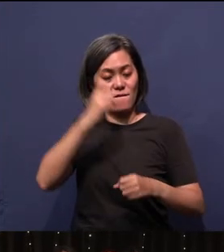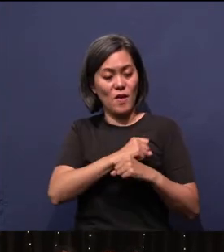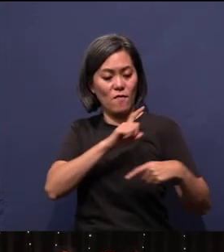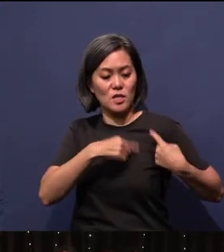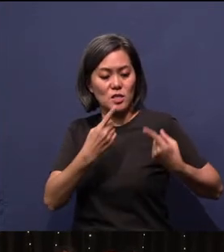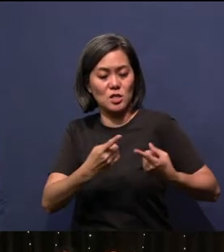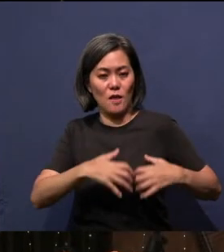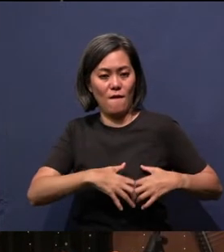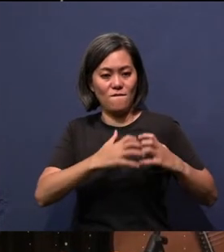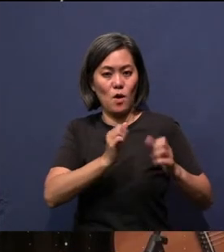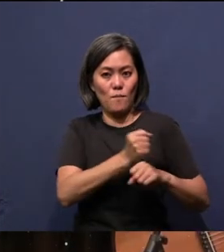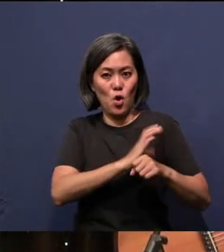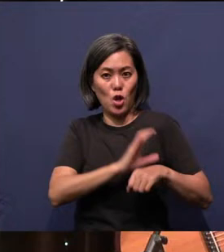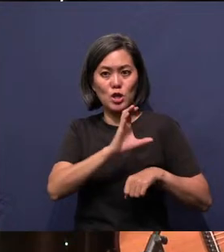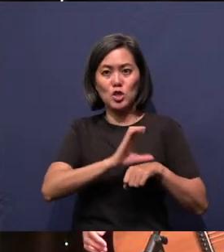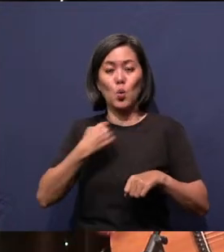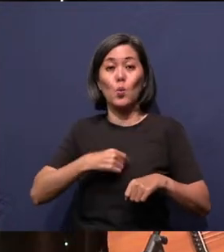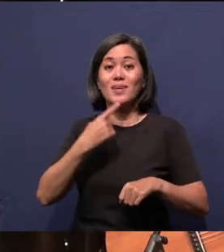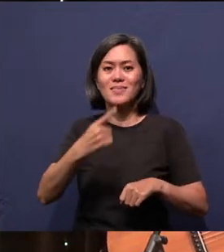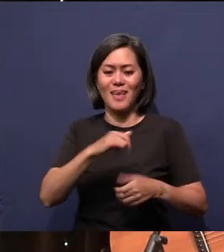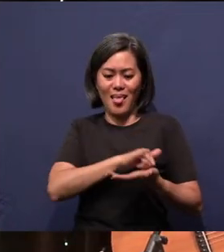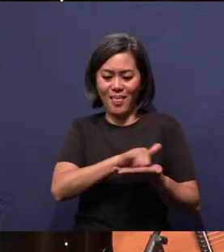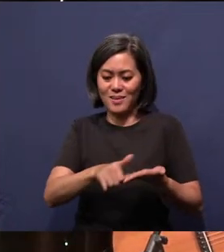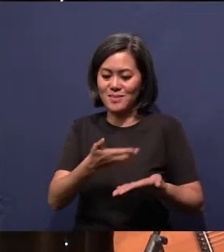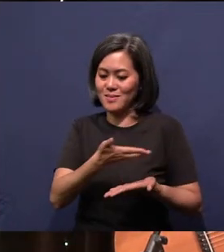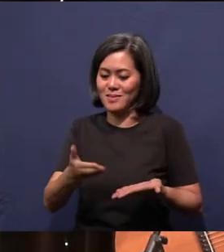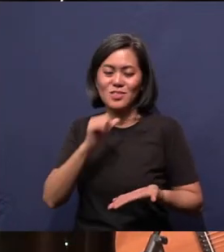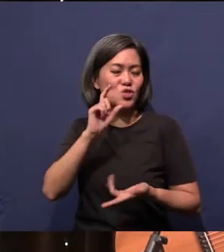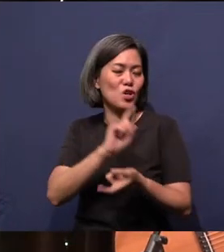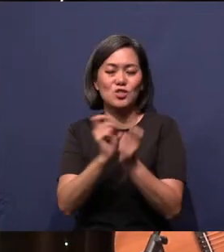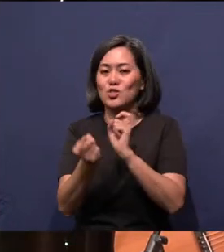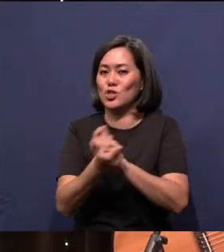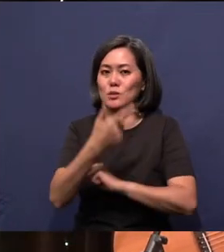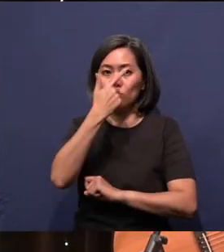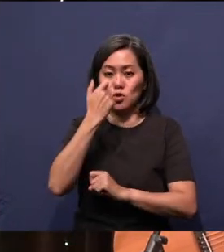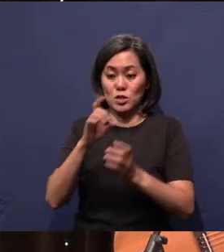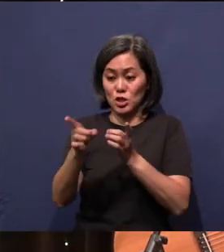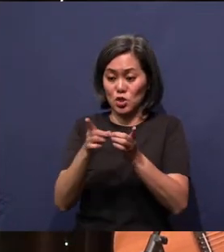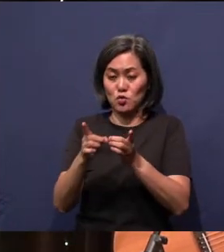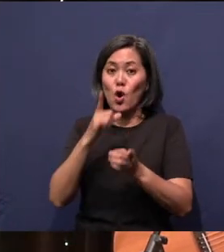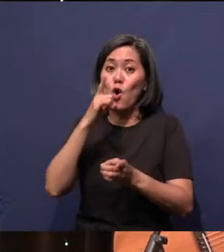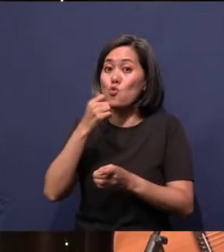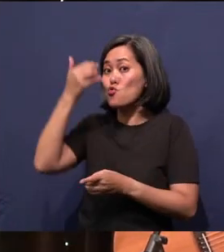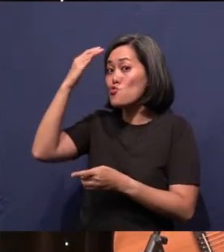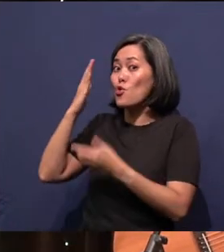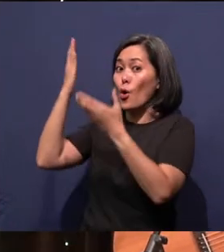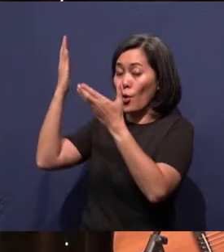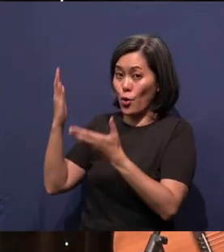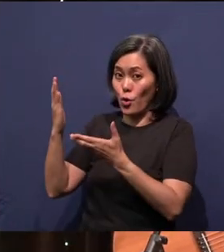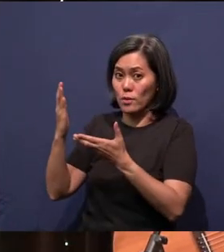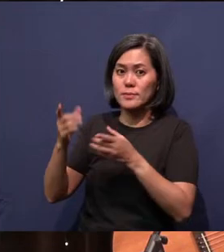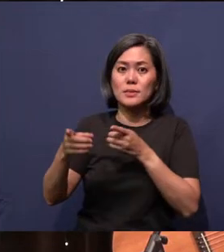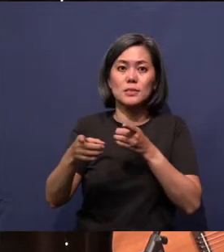And we say, and these truths do not change because that describes who our God is and describes who we are.